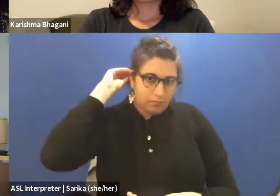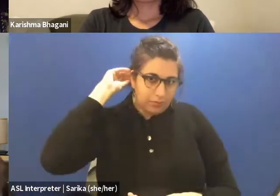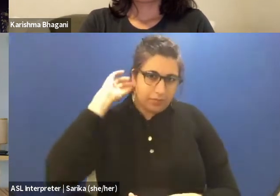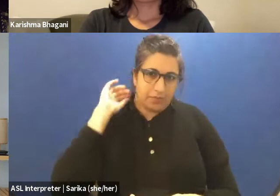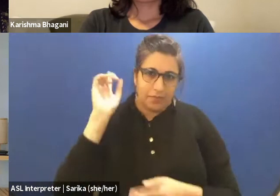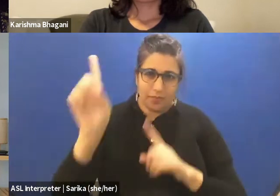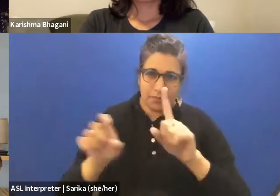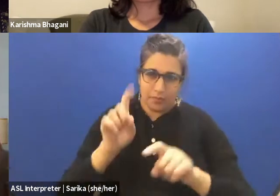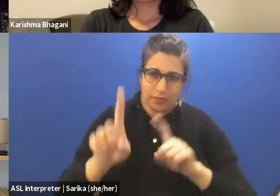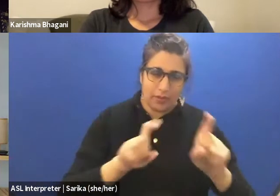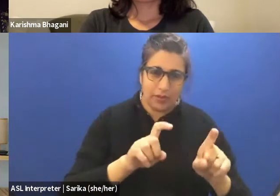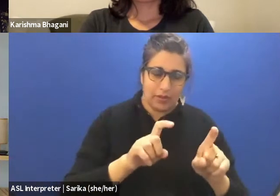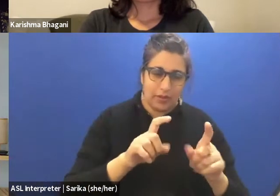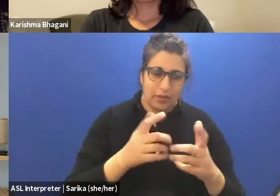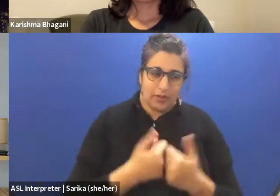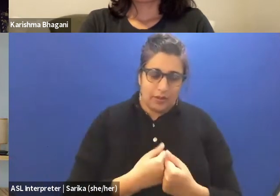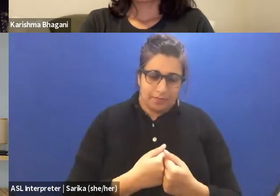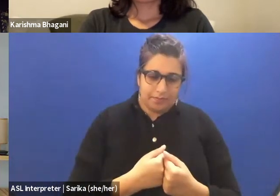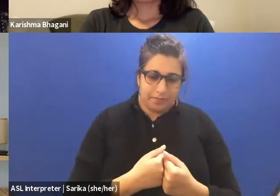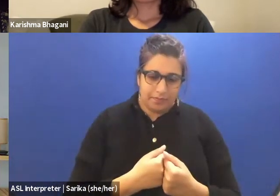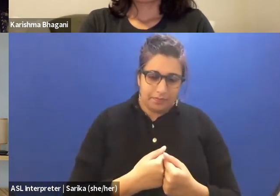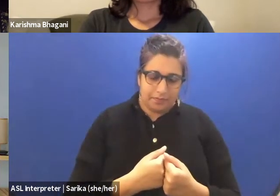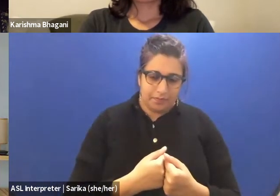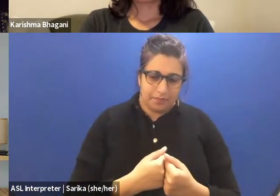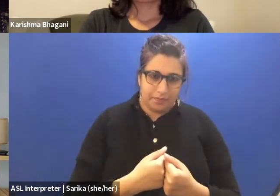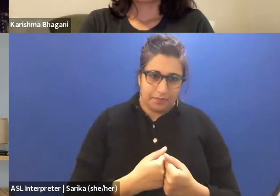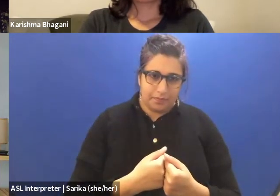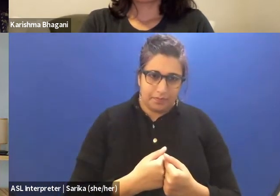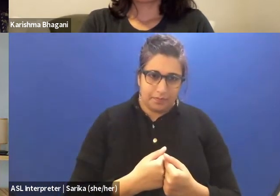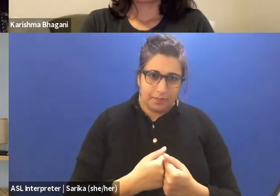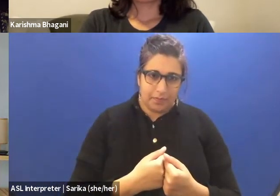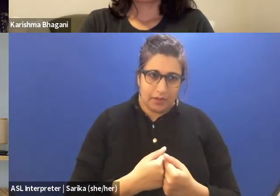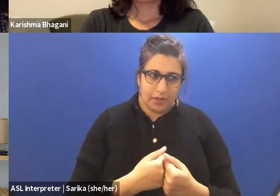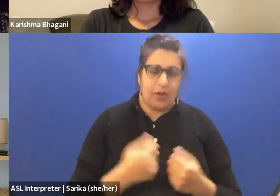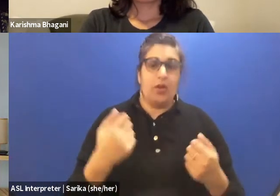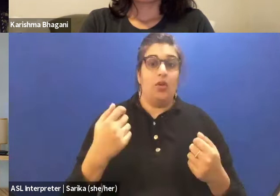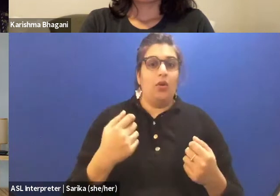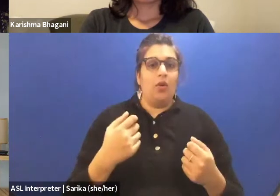what do we think are the critical issues we need to engage with,